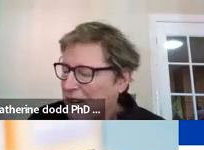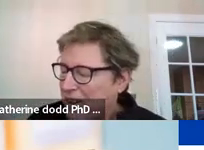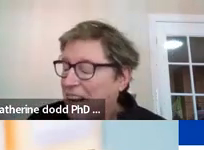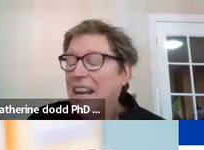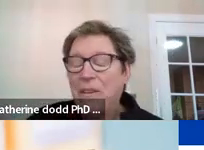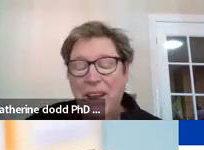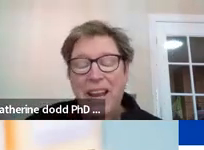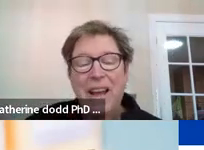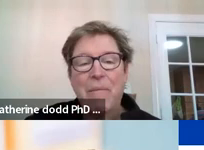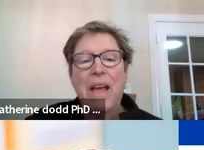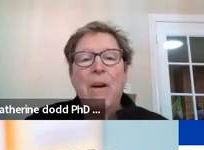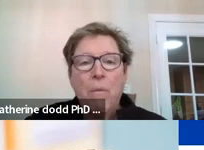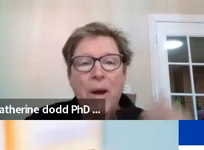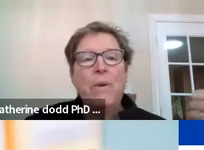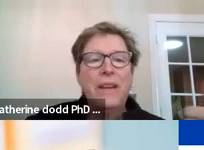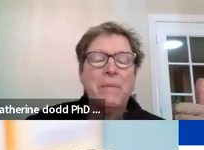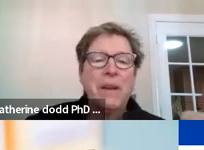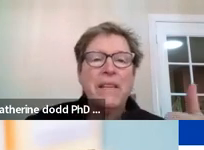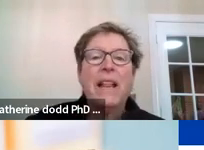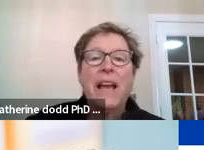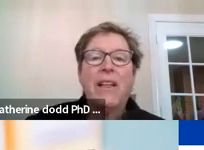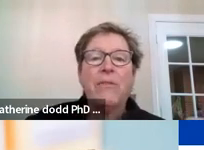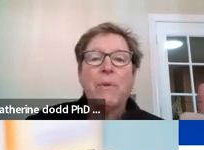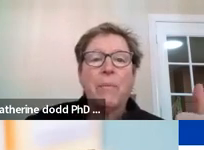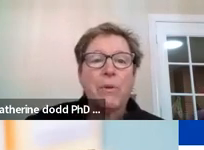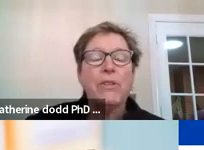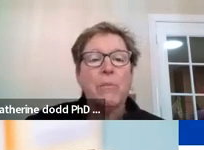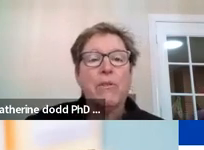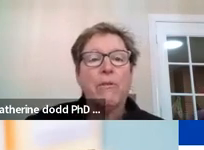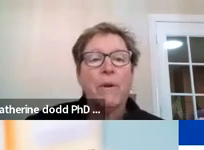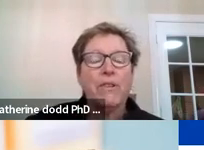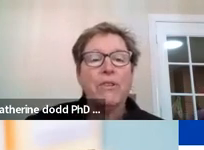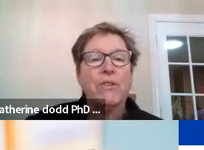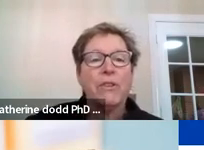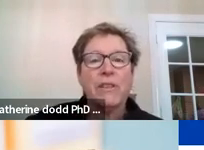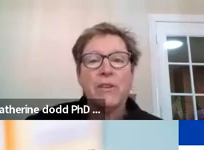breakdown. At any rate, one we need to make telehealth reimbursable for registered nurses